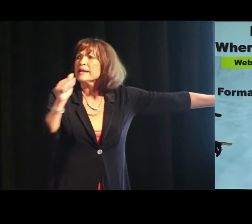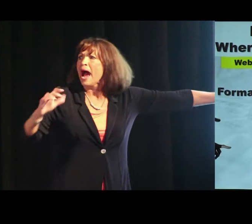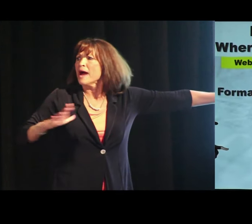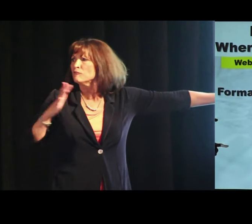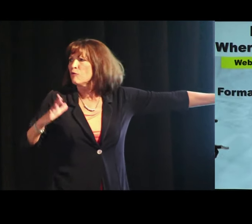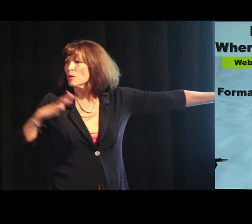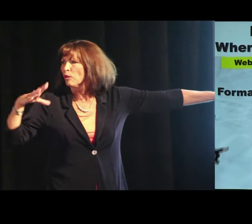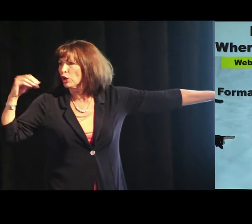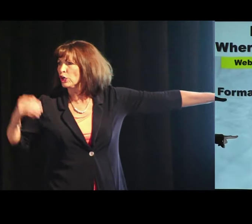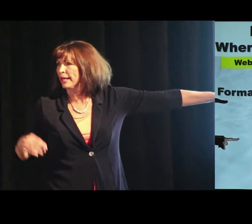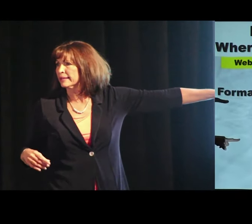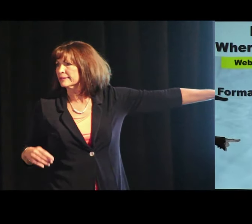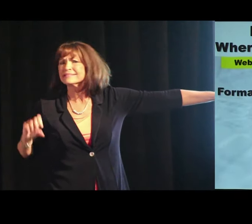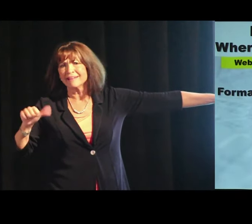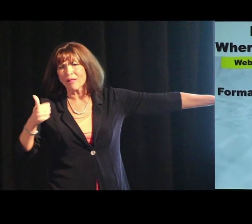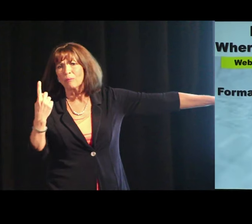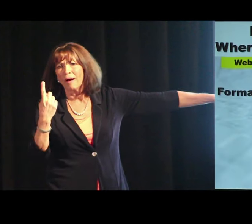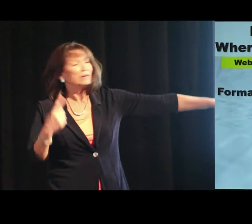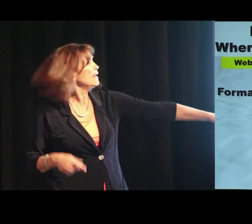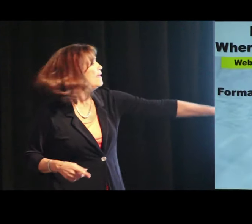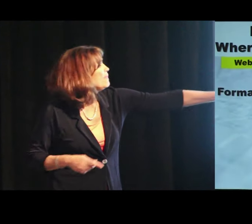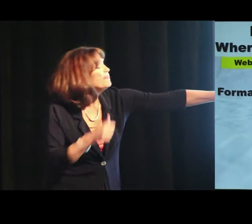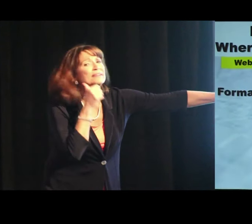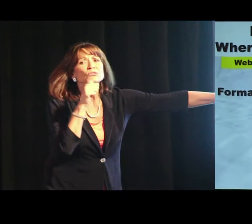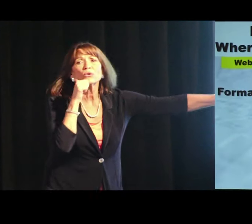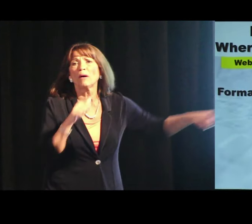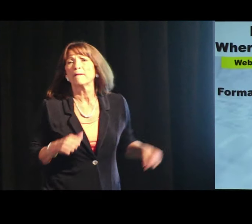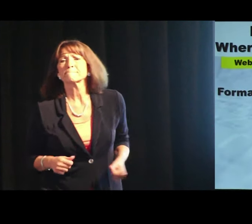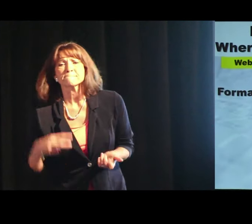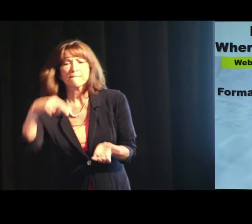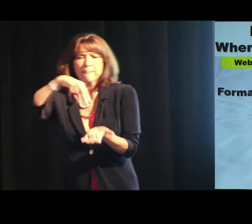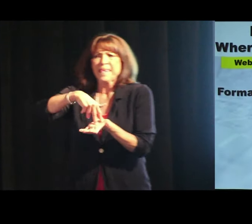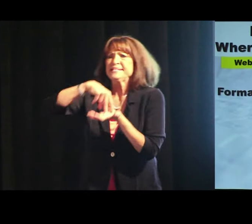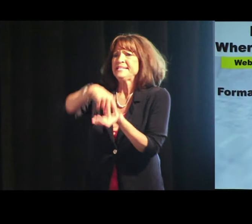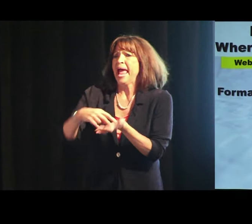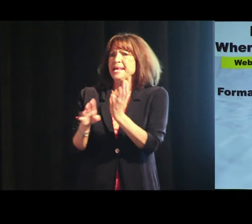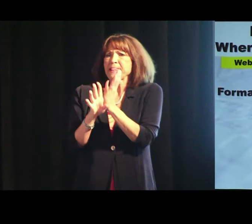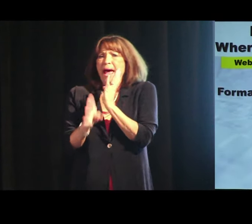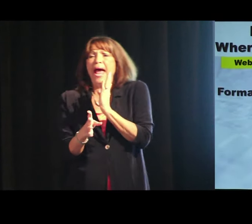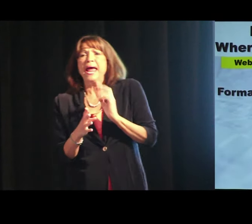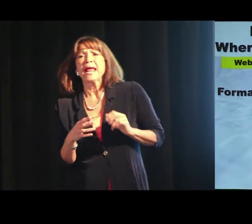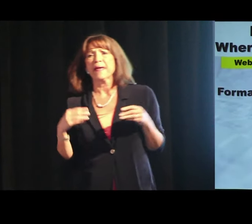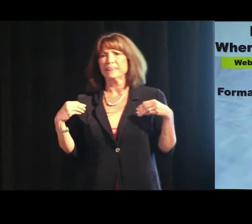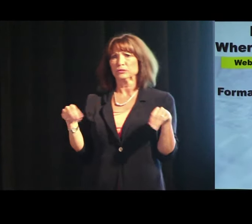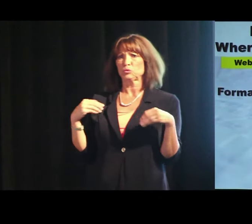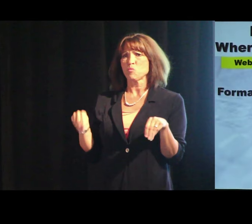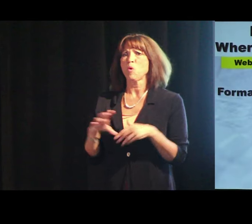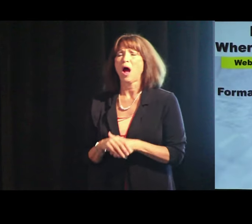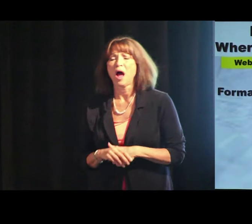Informal learning is another one. Or non-formal learning is another one. You're standing in line at the store,